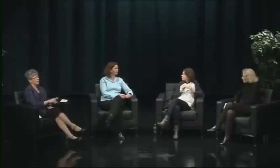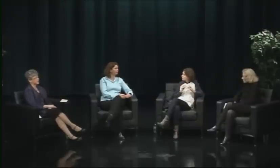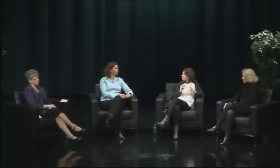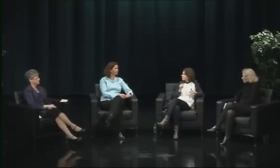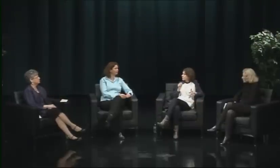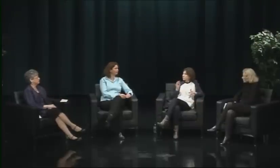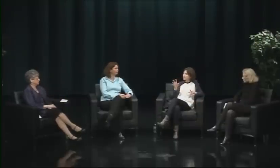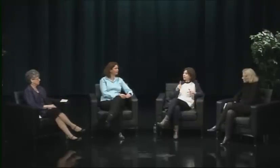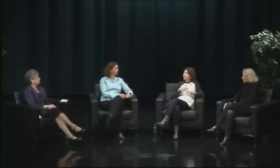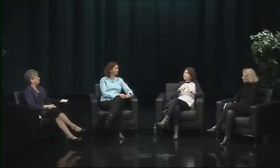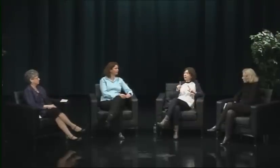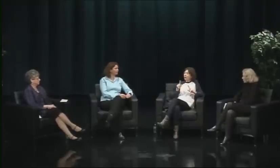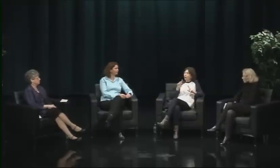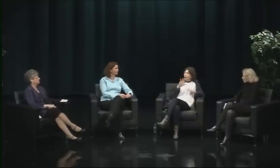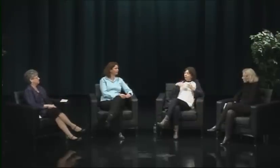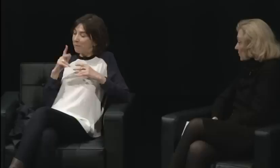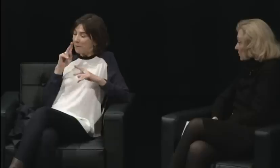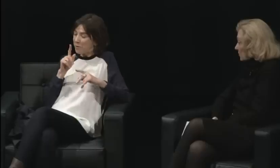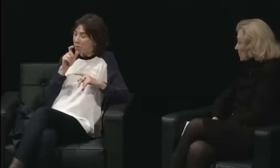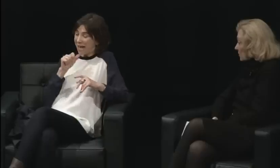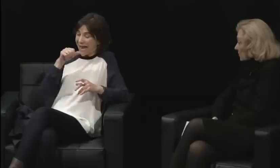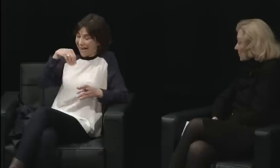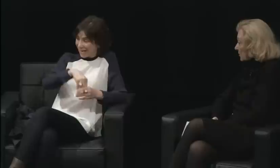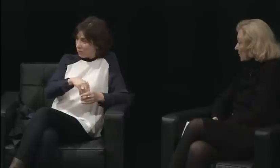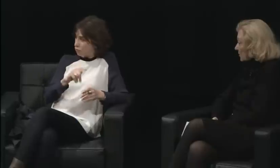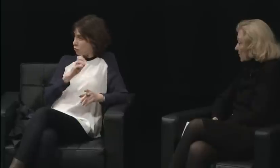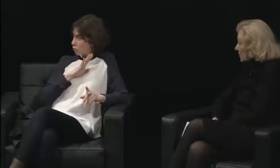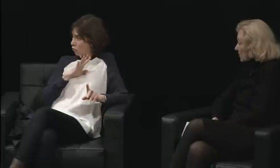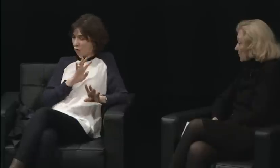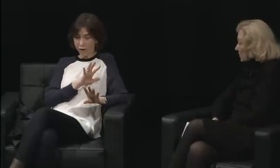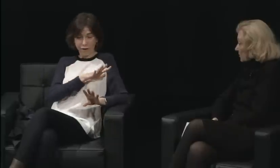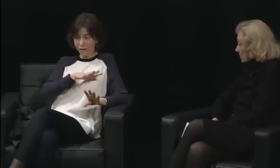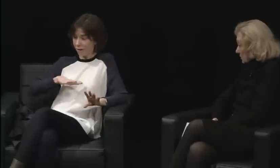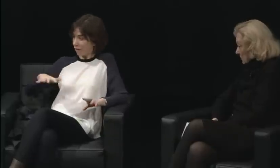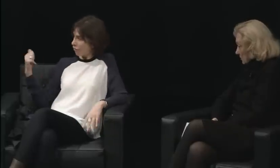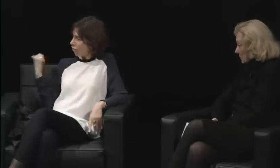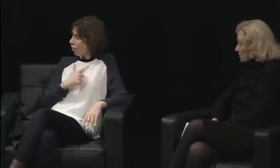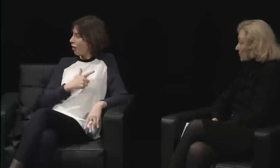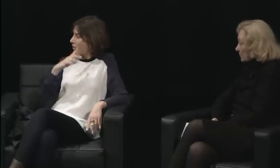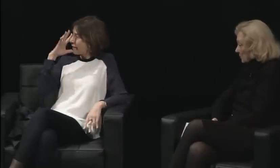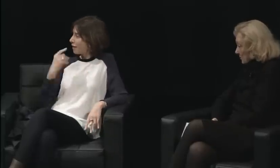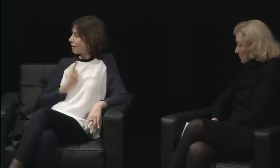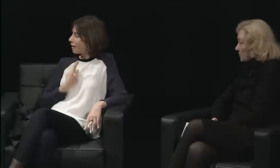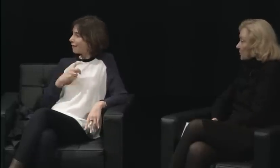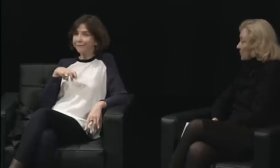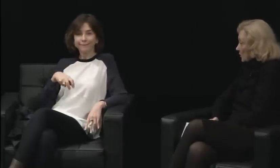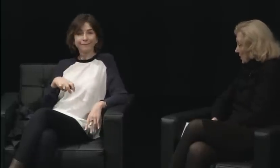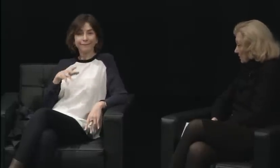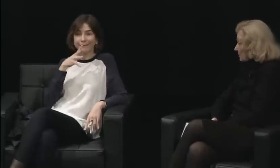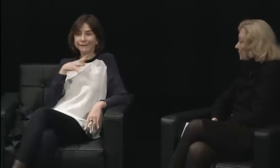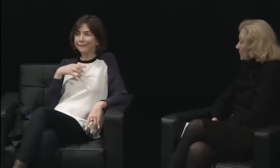in the room with me. I couldn't. I had no comrade in arms.